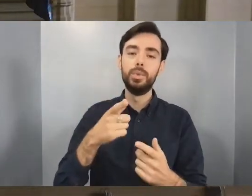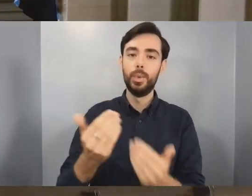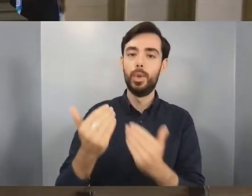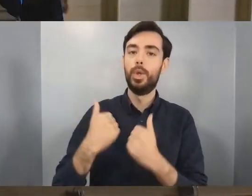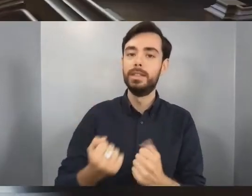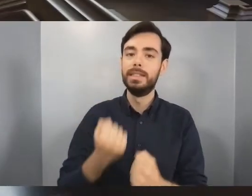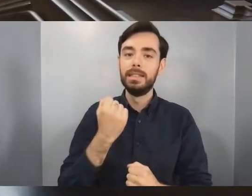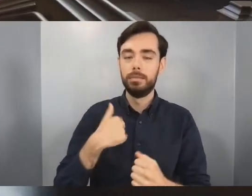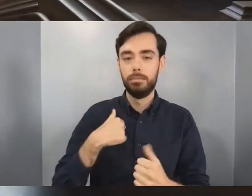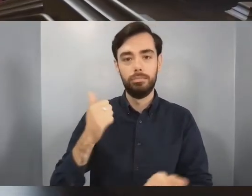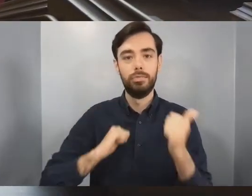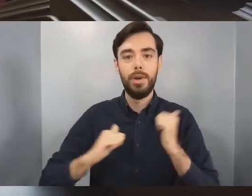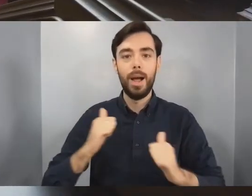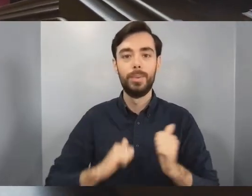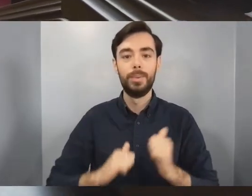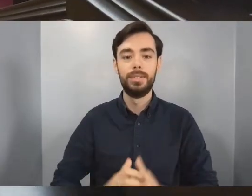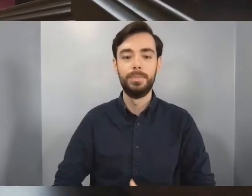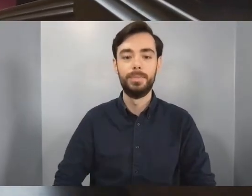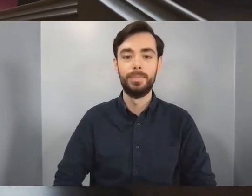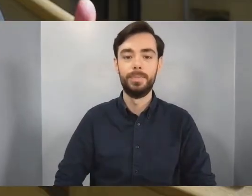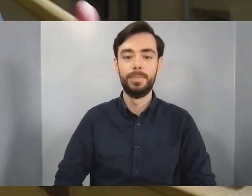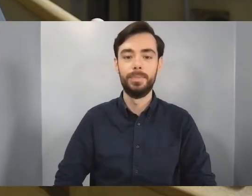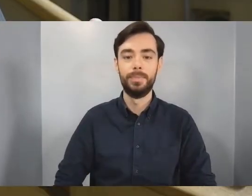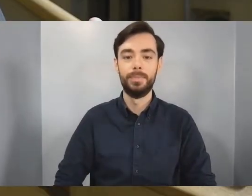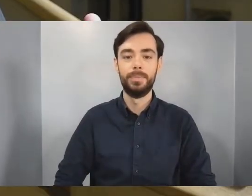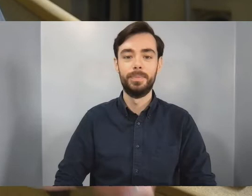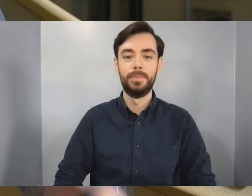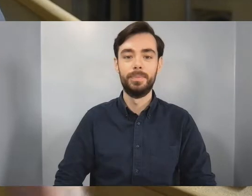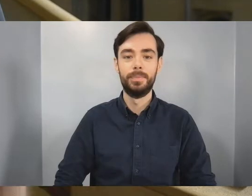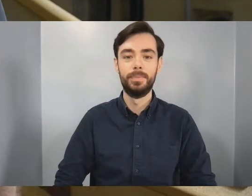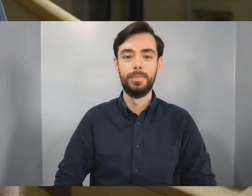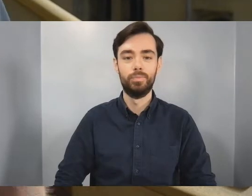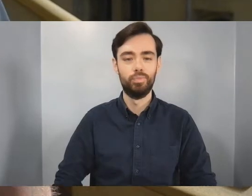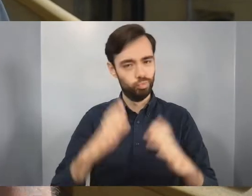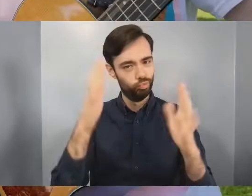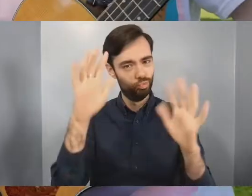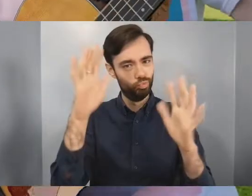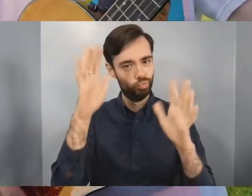Well done guys! Top job at Bristol Uni! Congratulations!